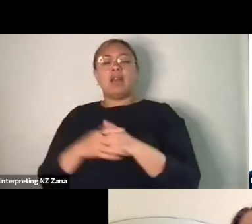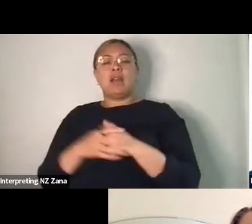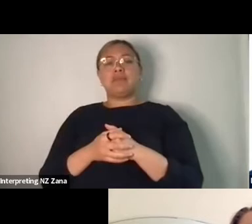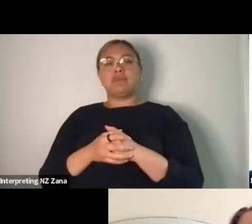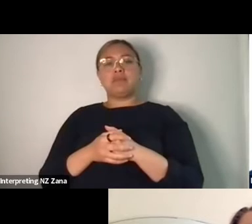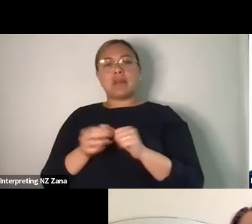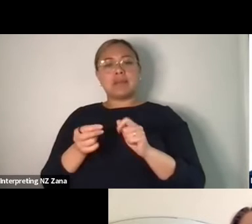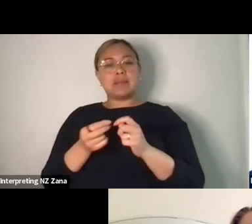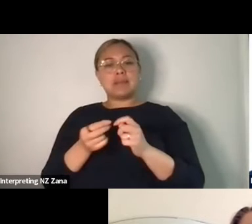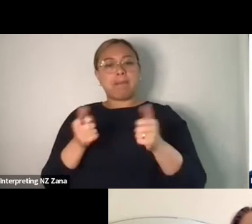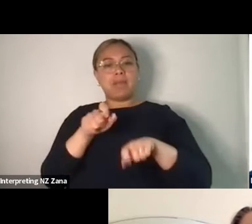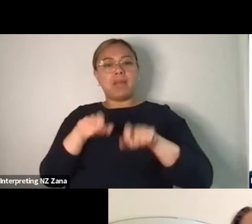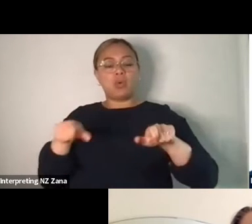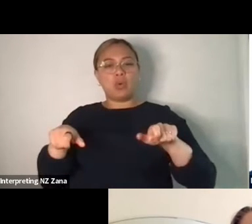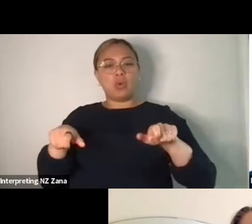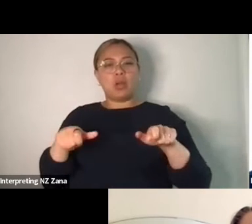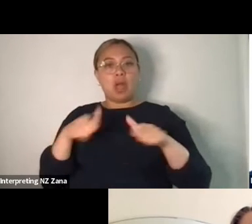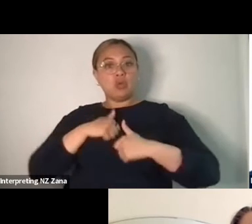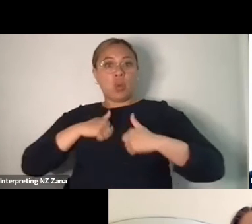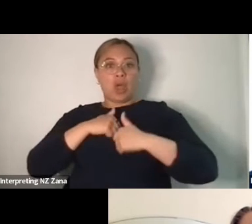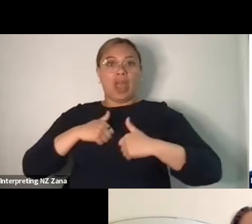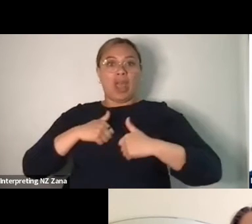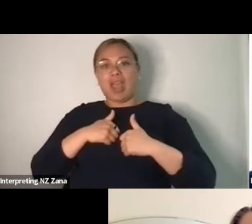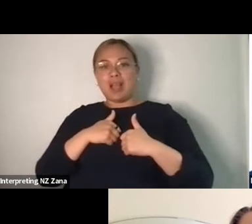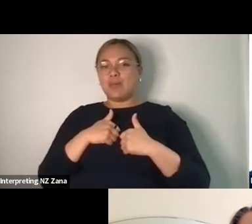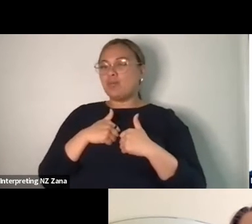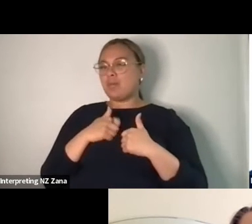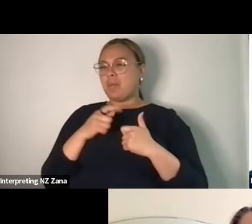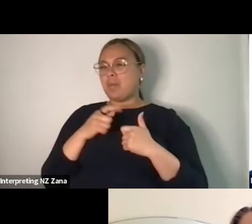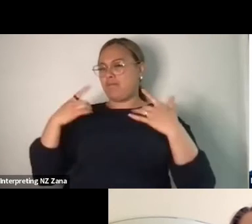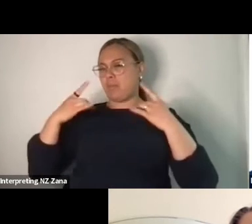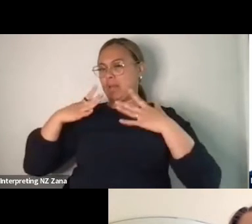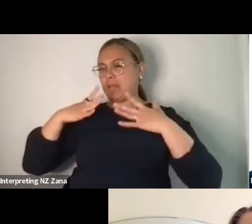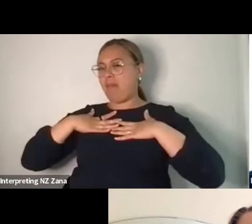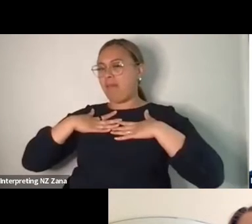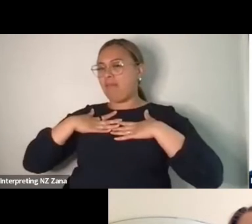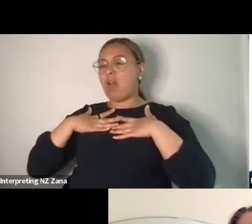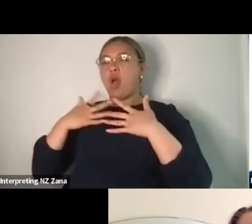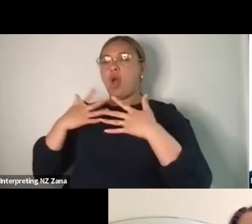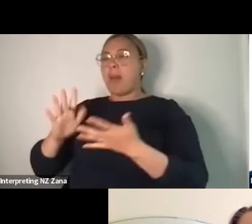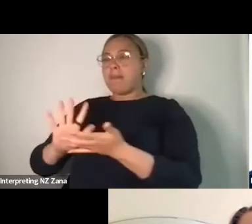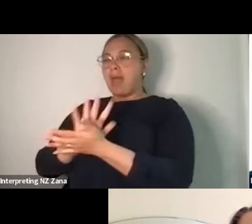yes I've programmed my lights but I'm also- I'm very happy to be ready to just hold this